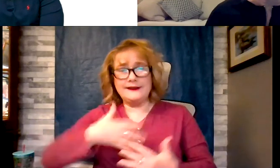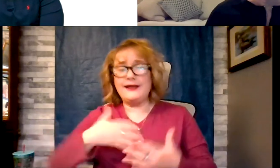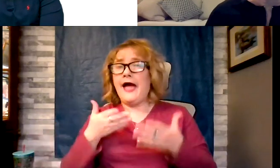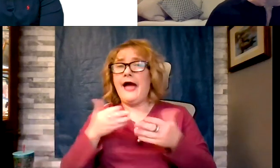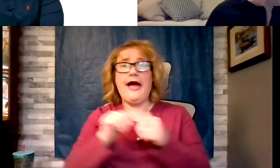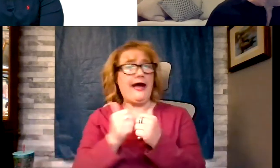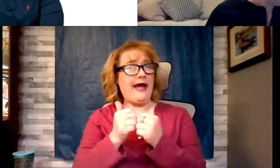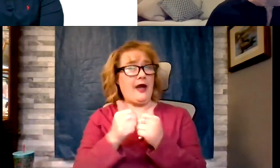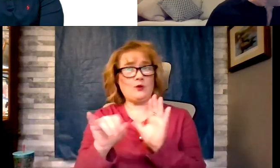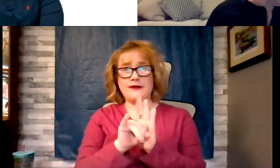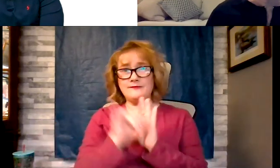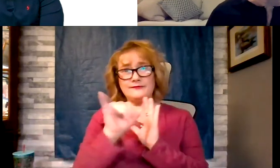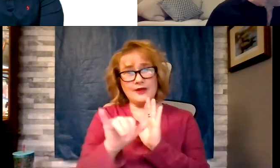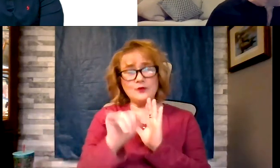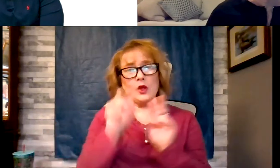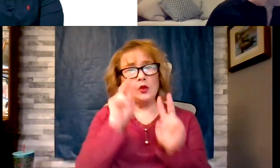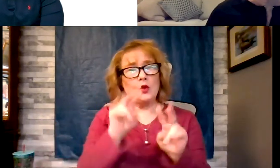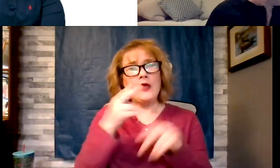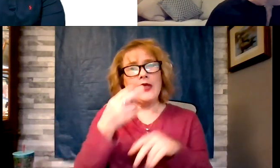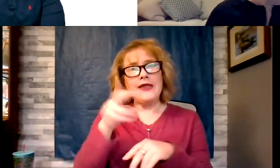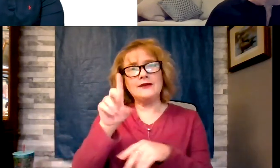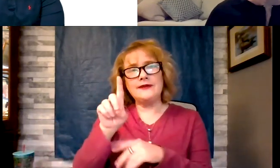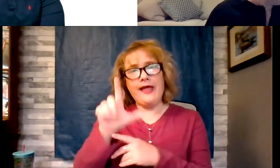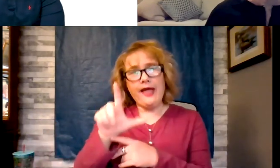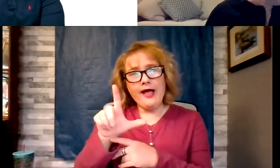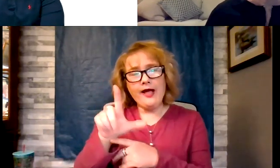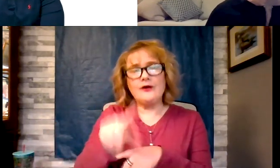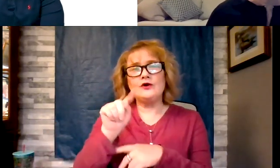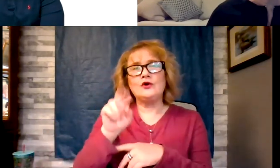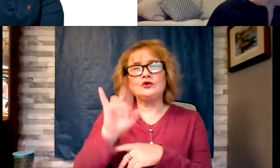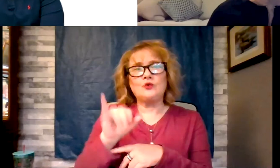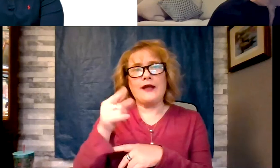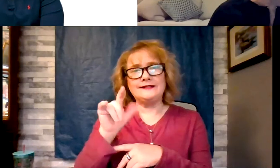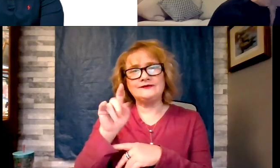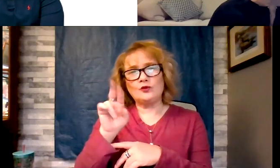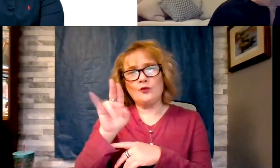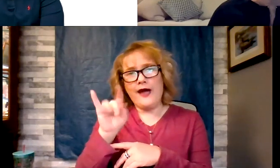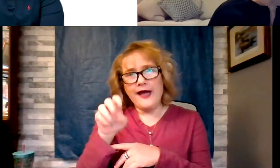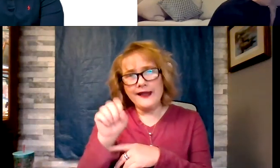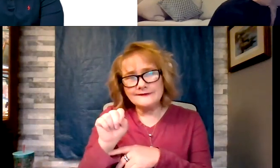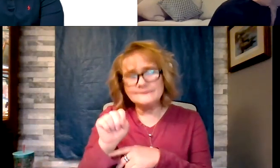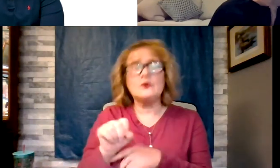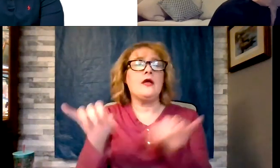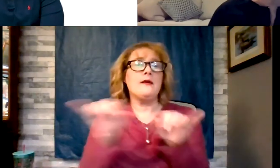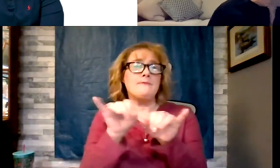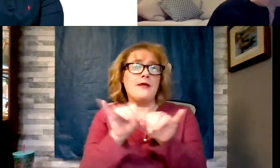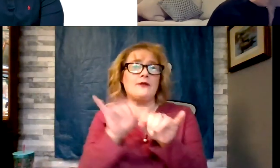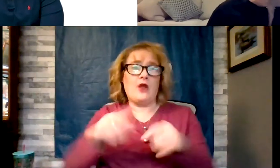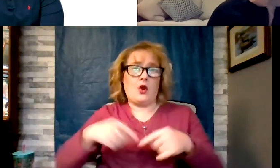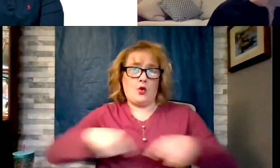look at their HDL, triglycerides, we measure waist circumference, if it is above 40